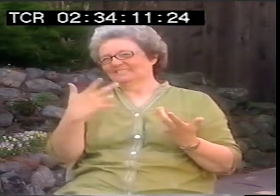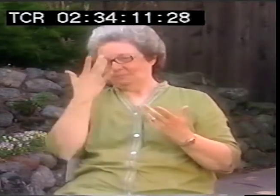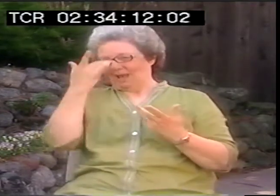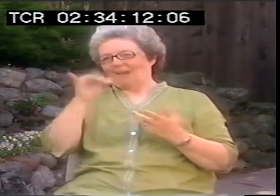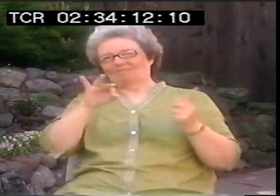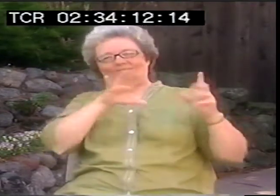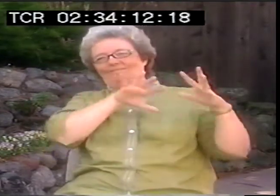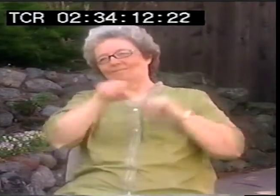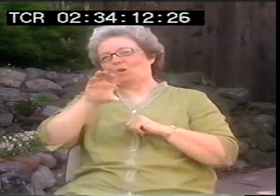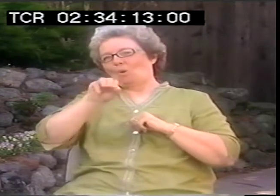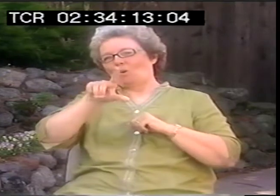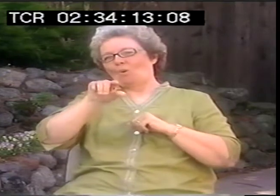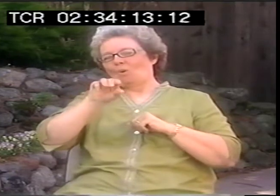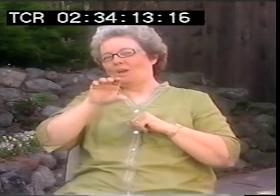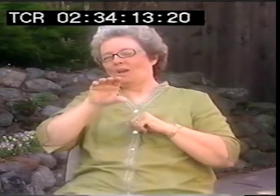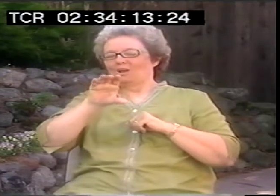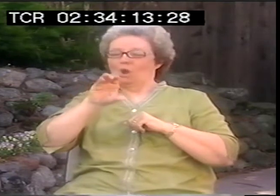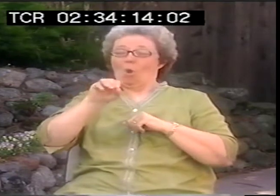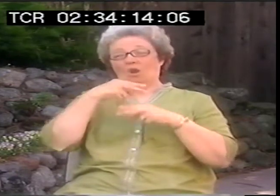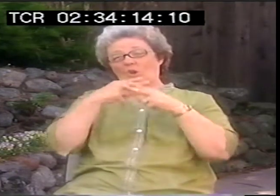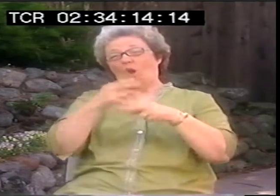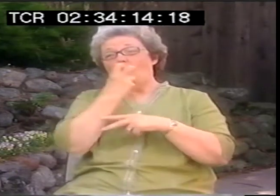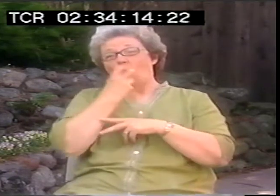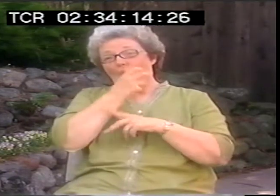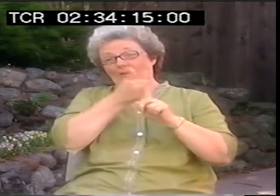It's true. And that's because of oralism.